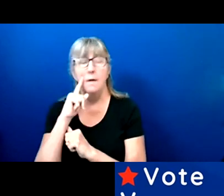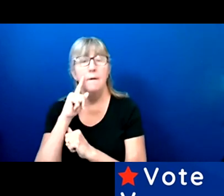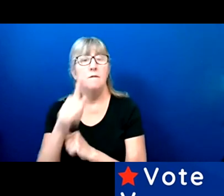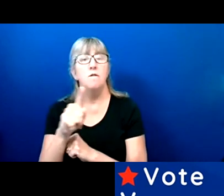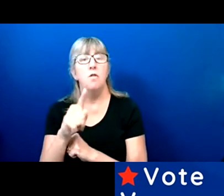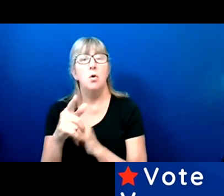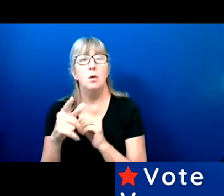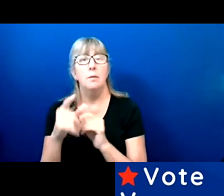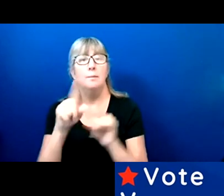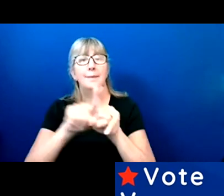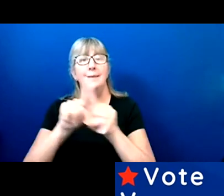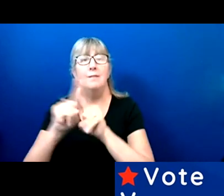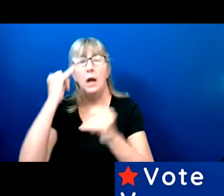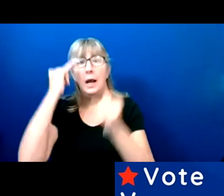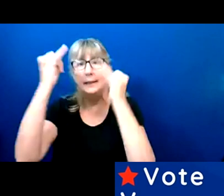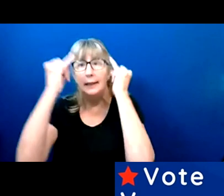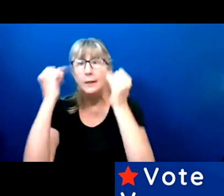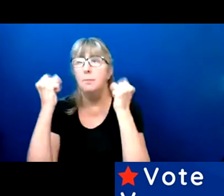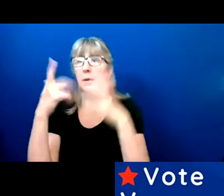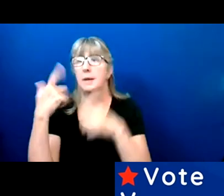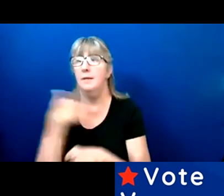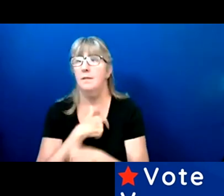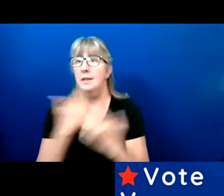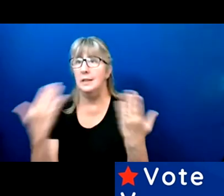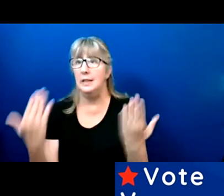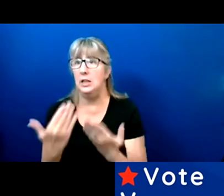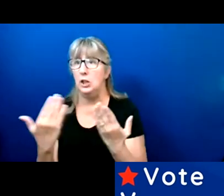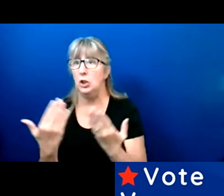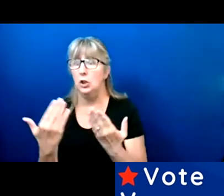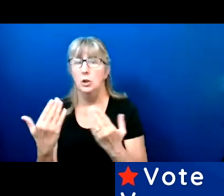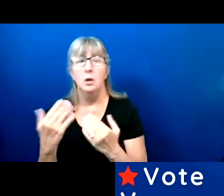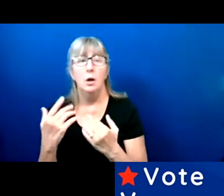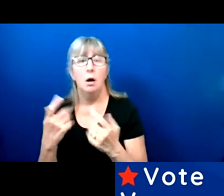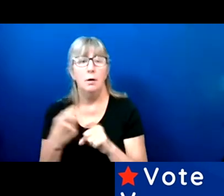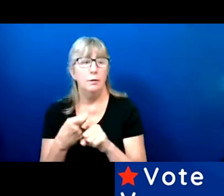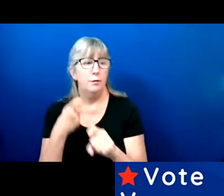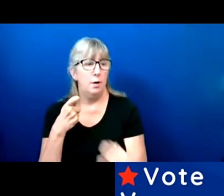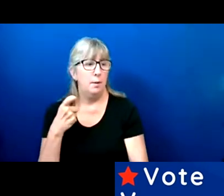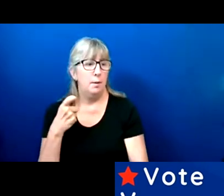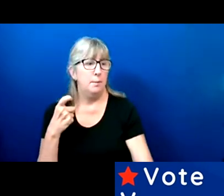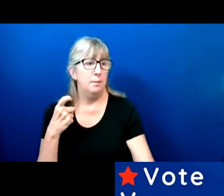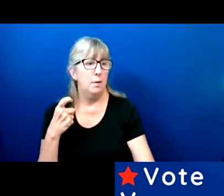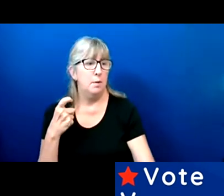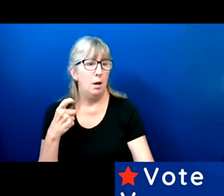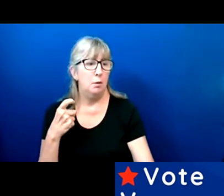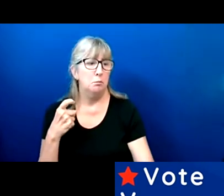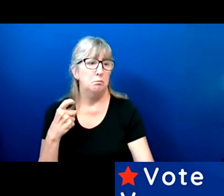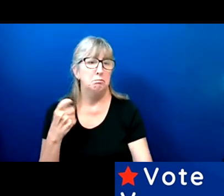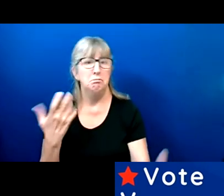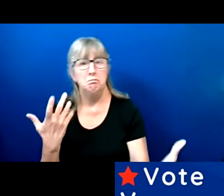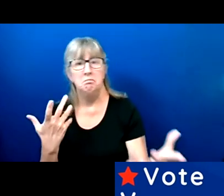So many of us here in this space are coming from a place of intersecting identities that